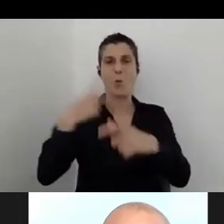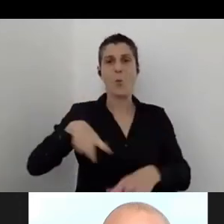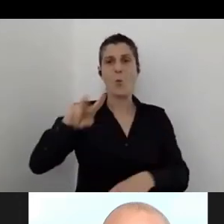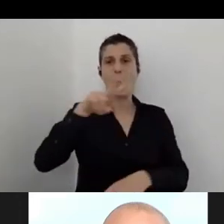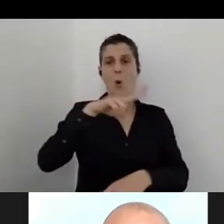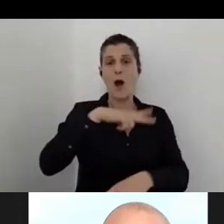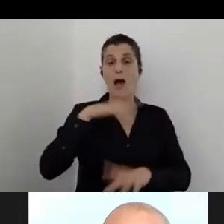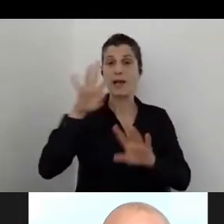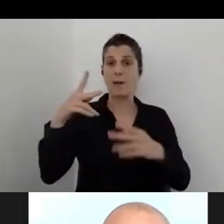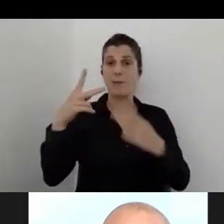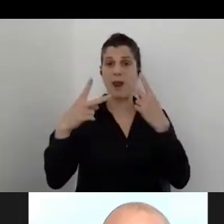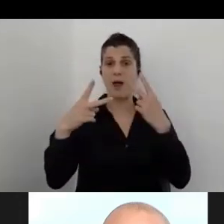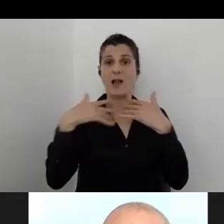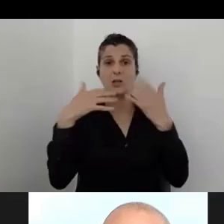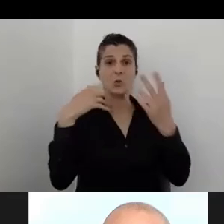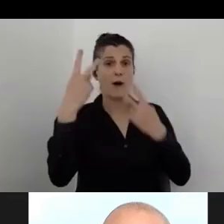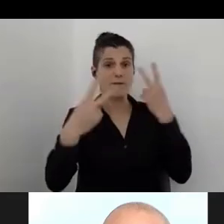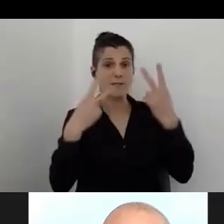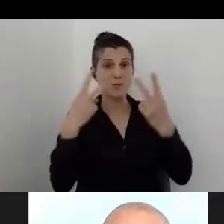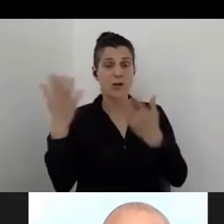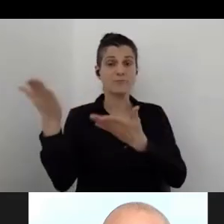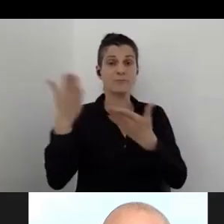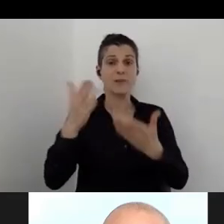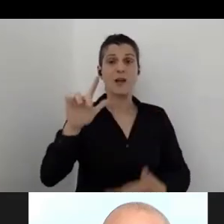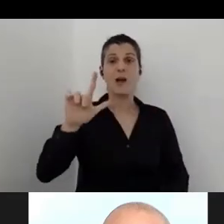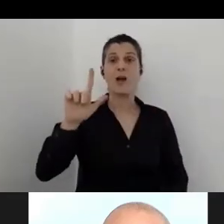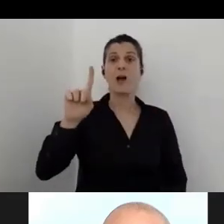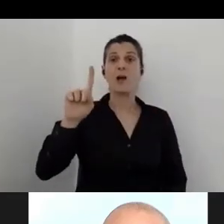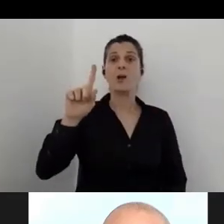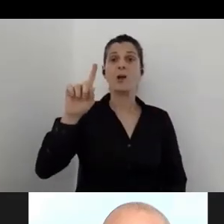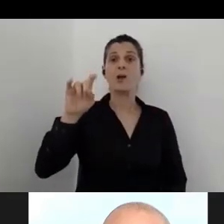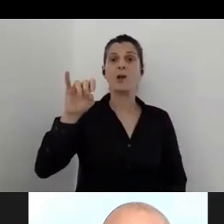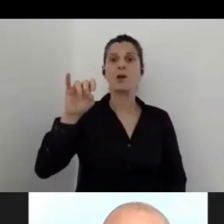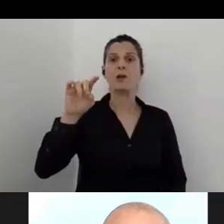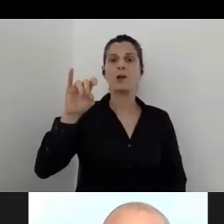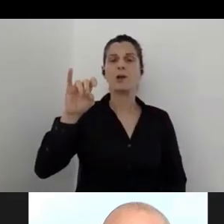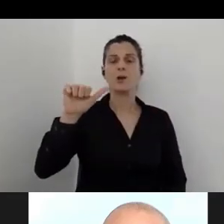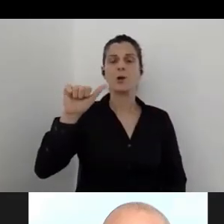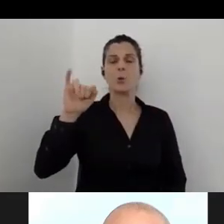So Luis, if you can publish the link again in the staff room here.